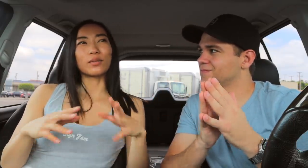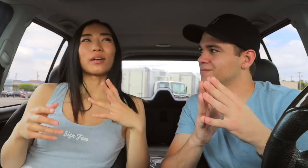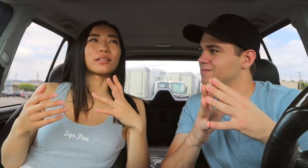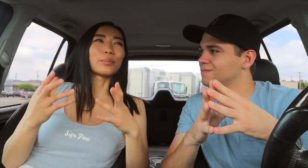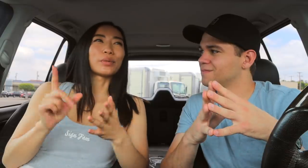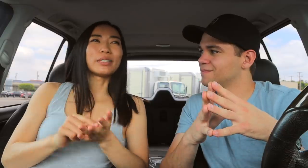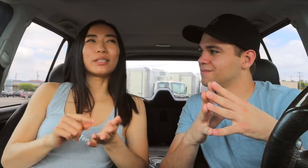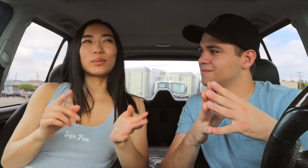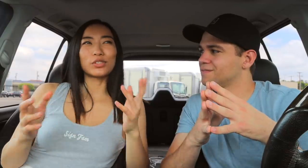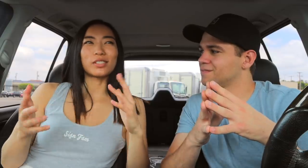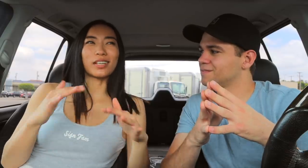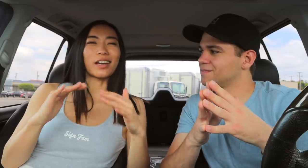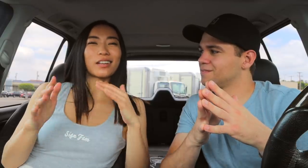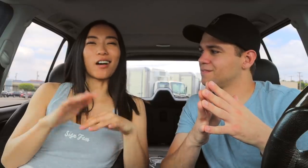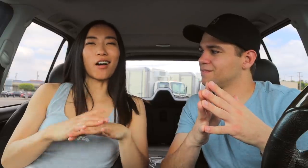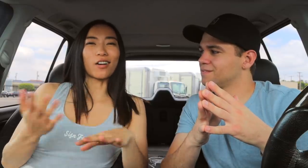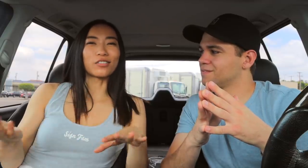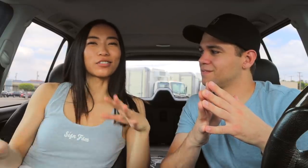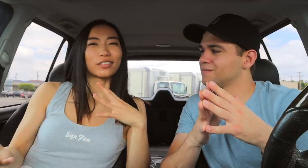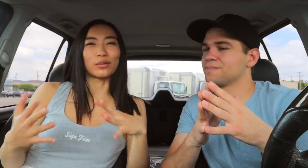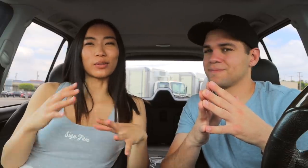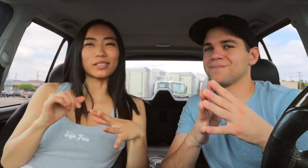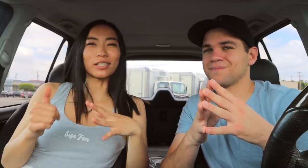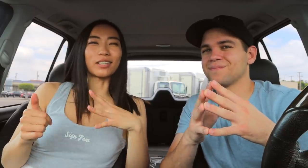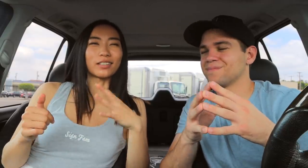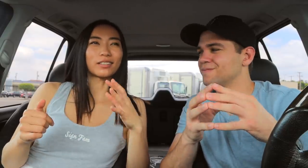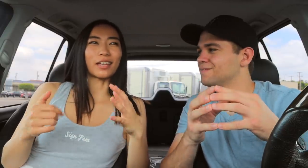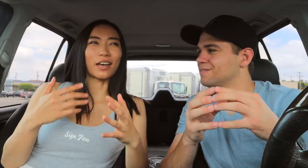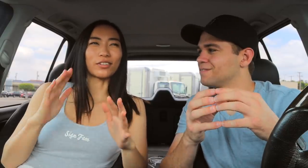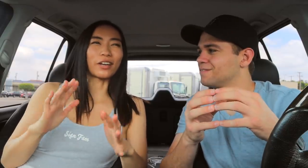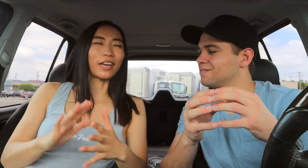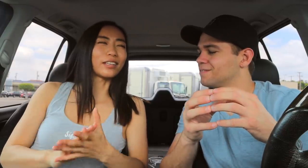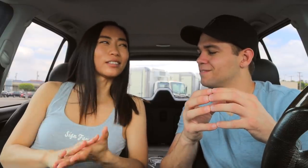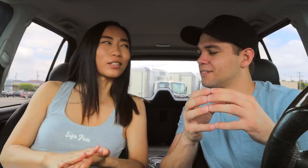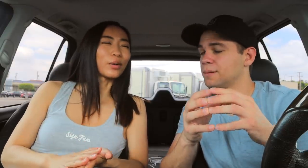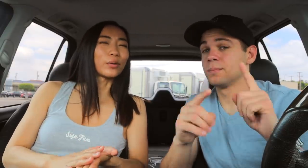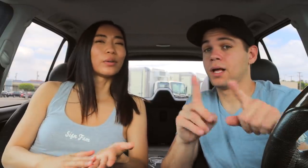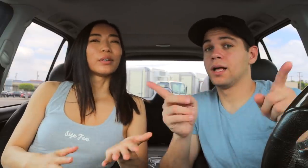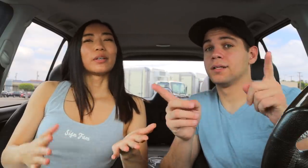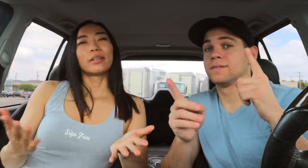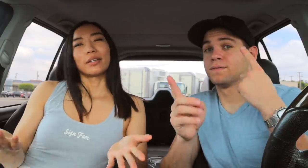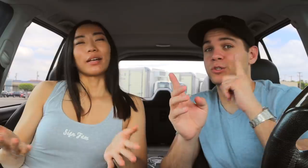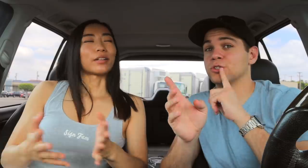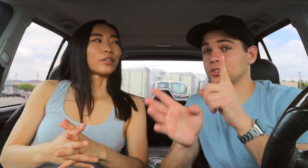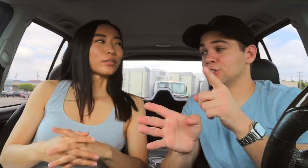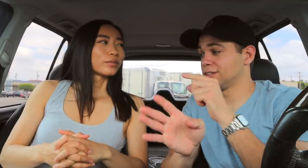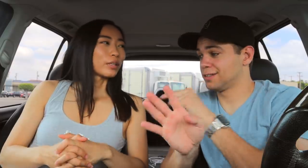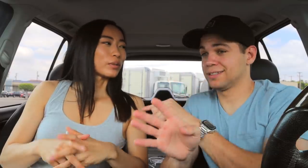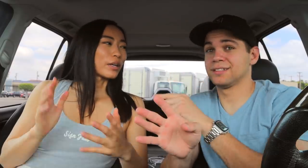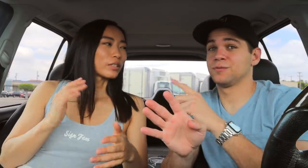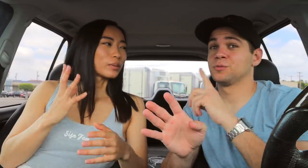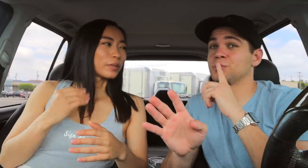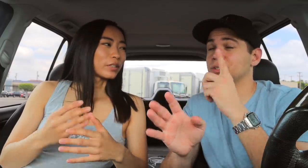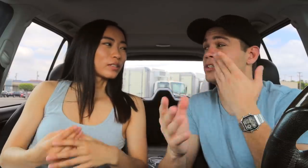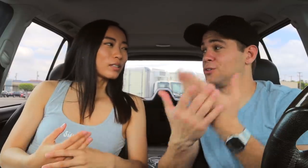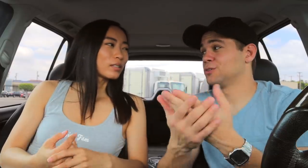the printing was just kind of off, it wasn't that great. So... But, for sure this That was our experience